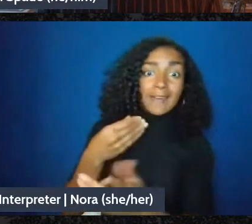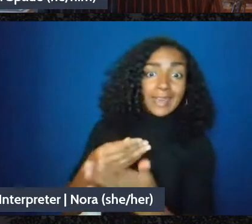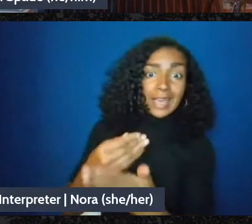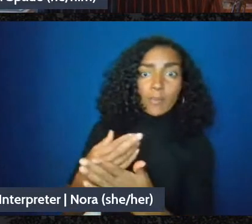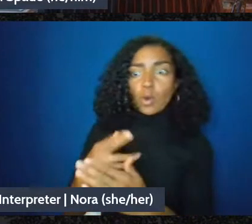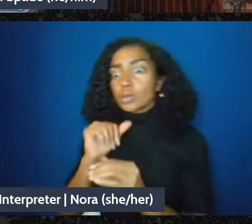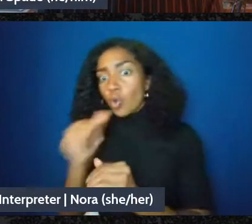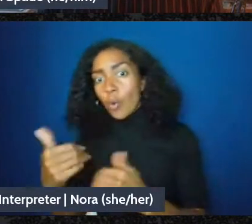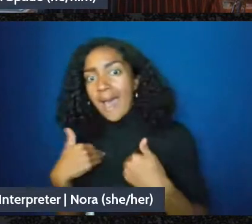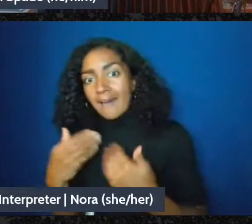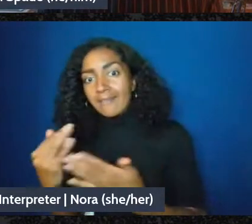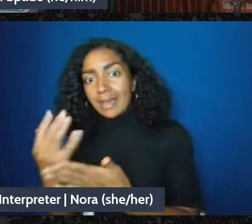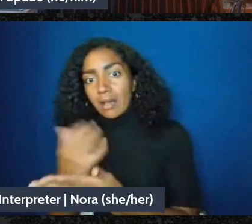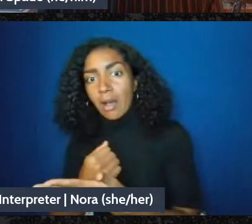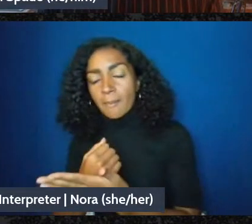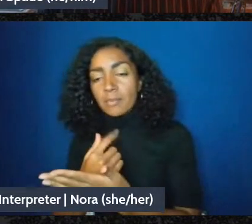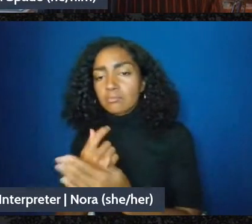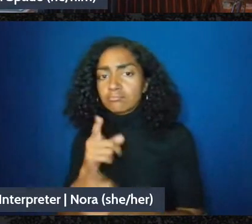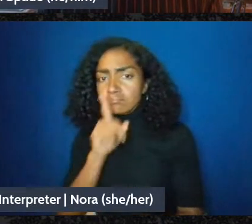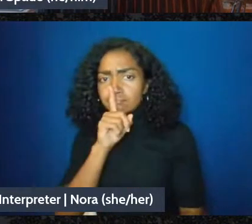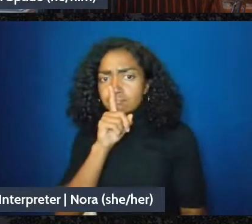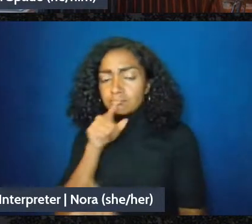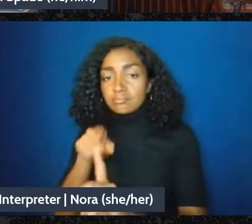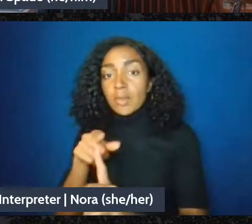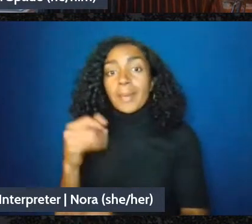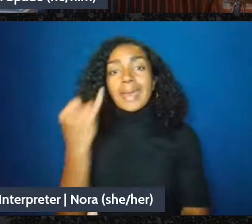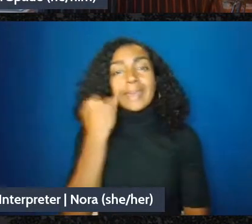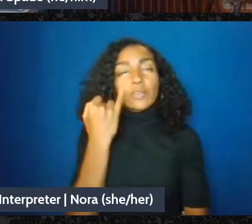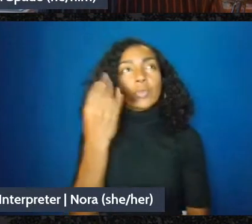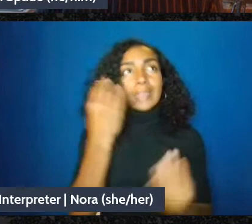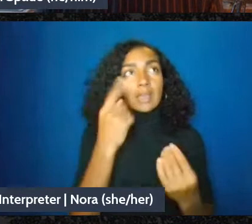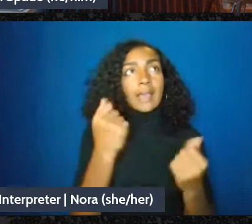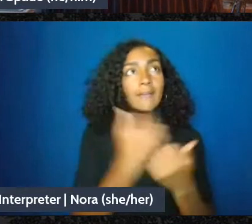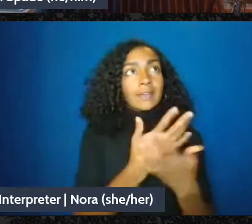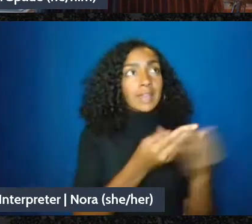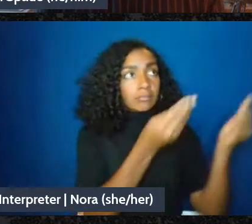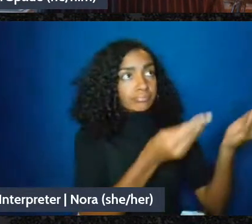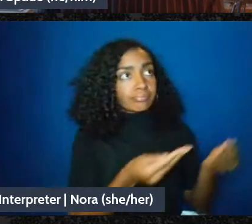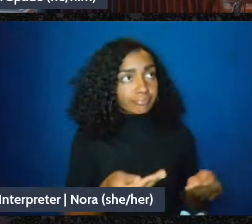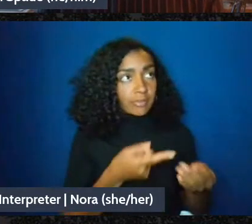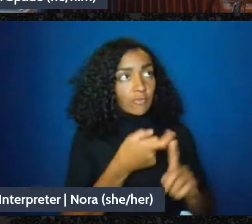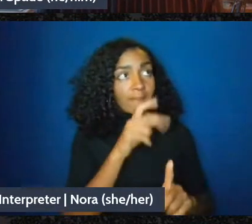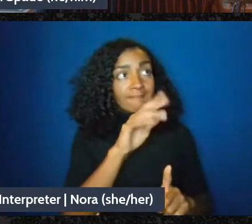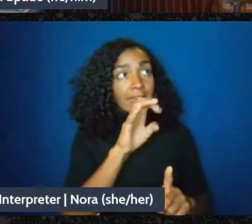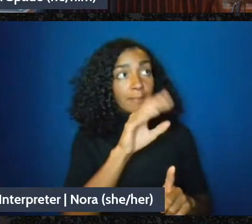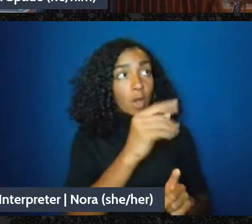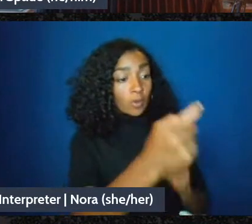that was everything that went through your Venmo was a gift then you have nothing to worry about.